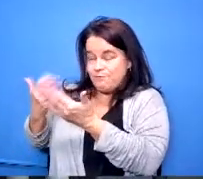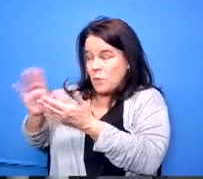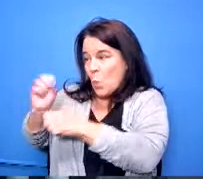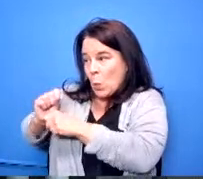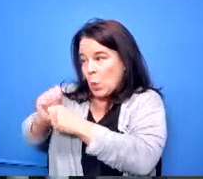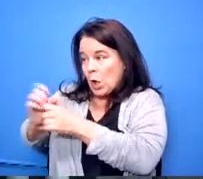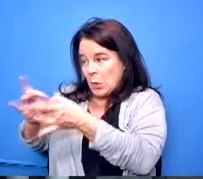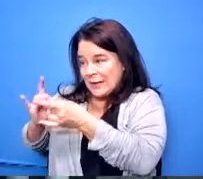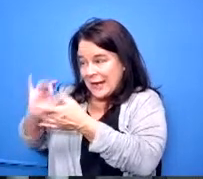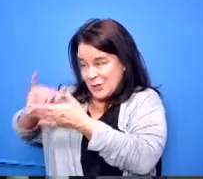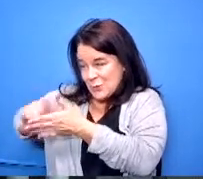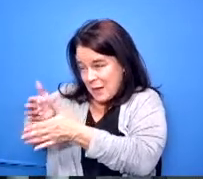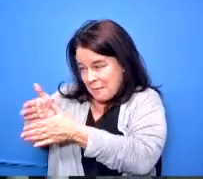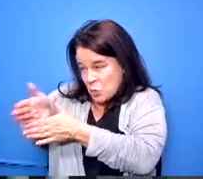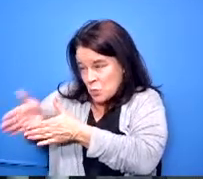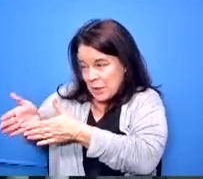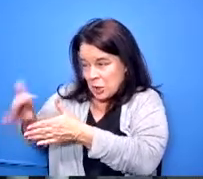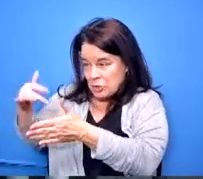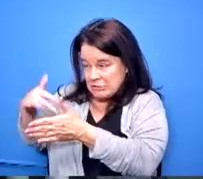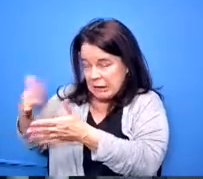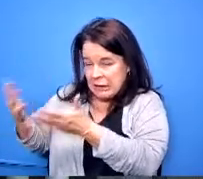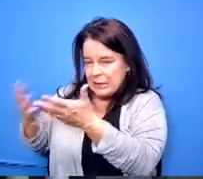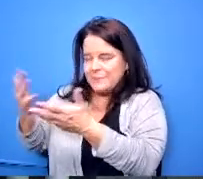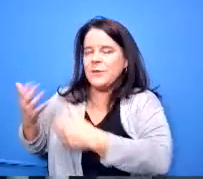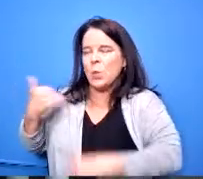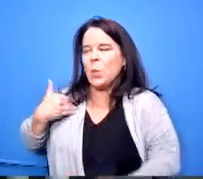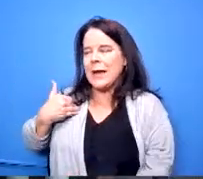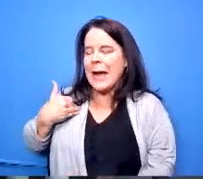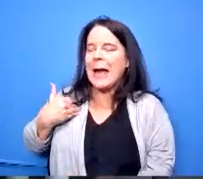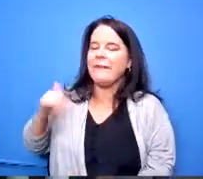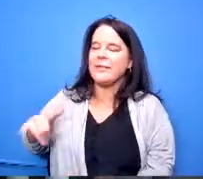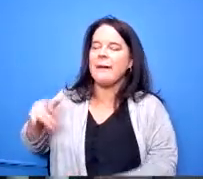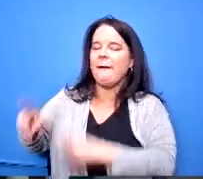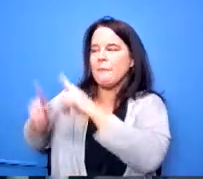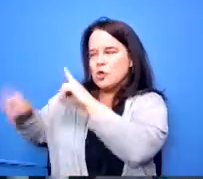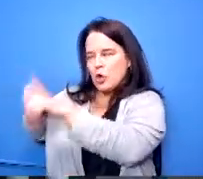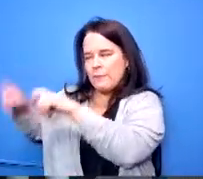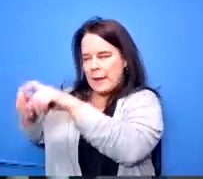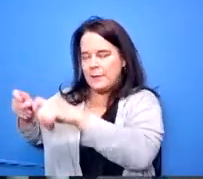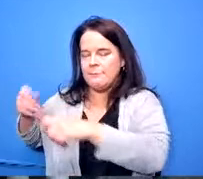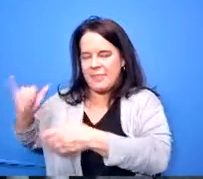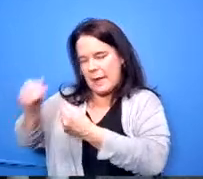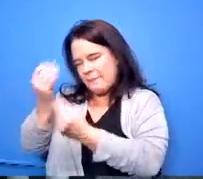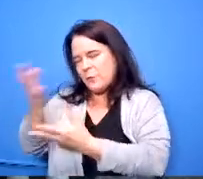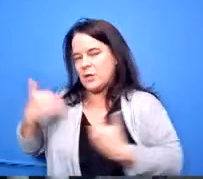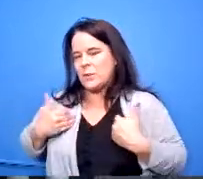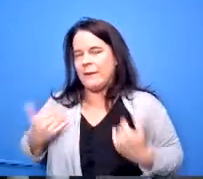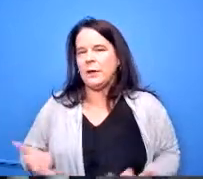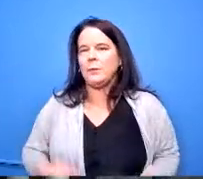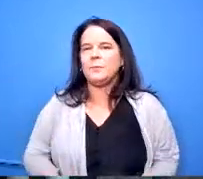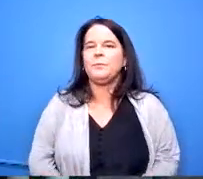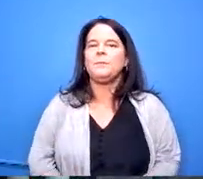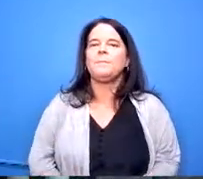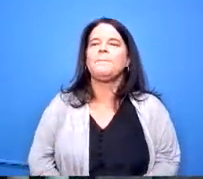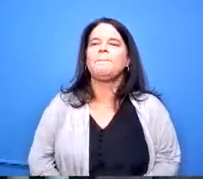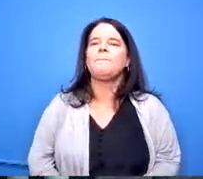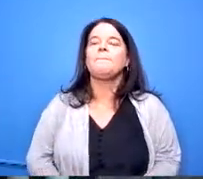so we do have follow-up survey data for the careertech kids yes sir mr santos thank you